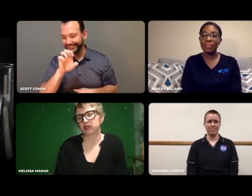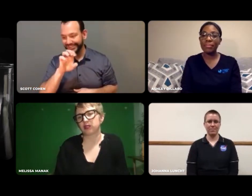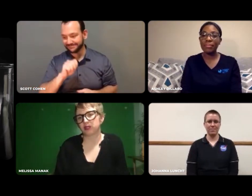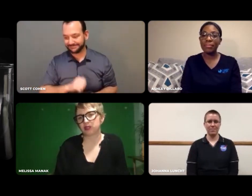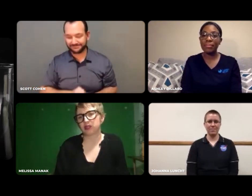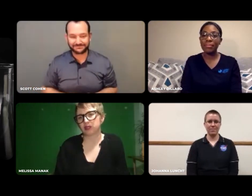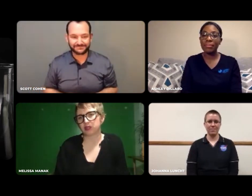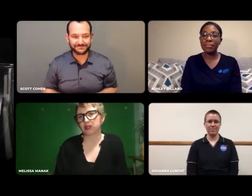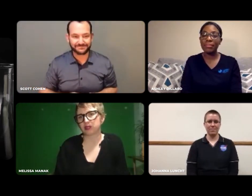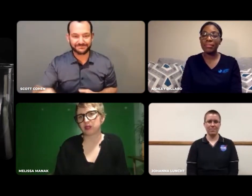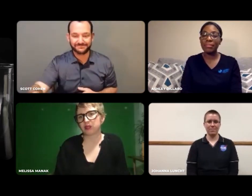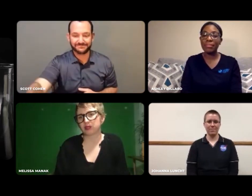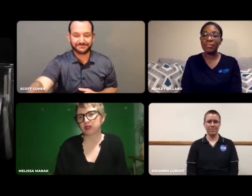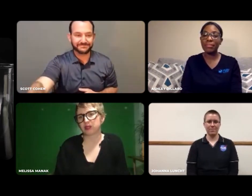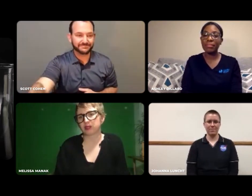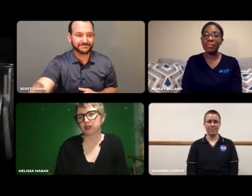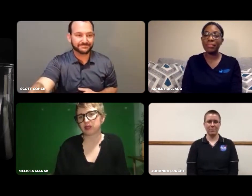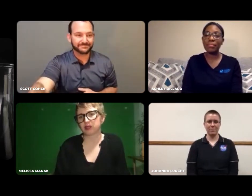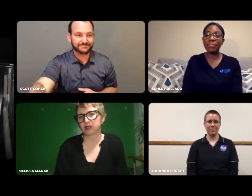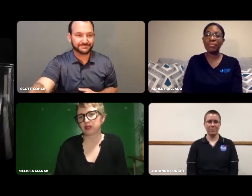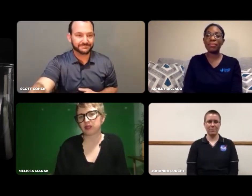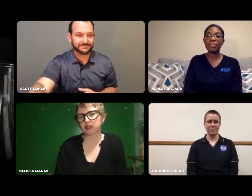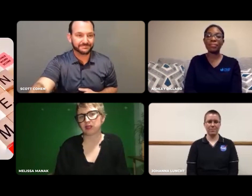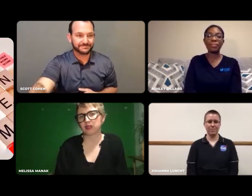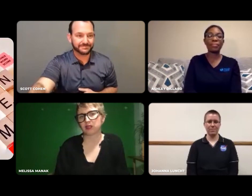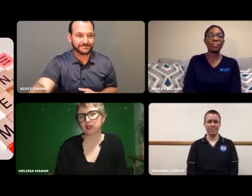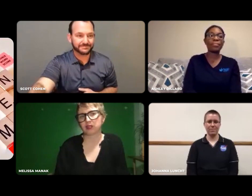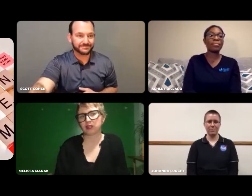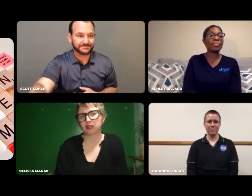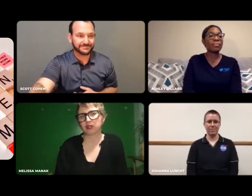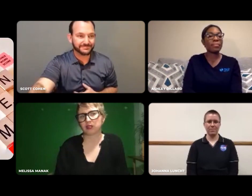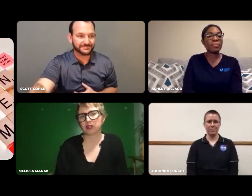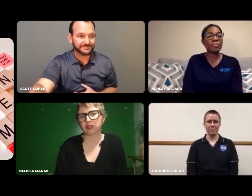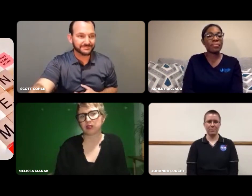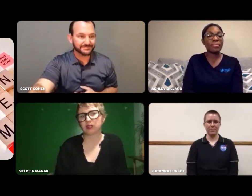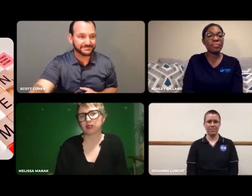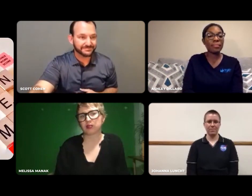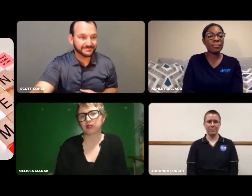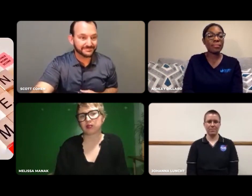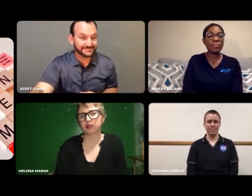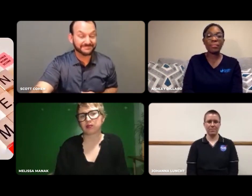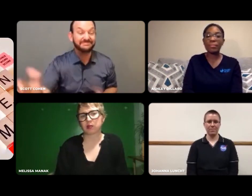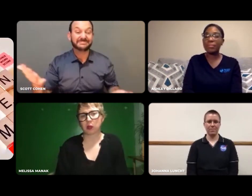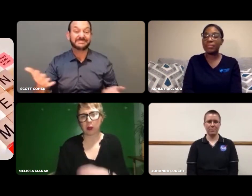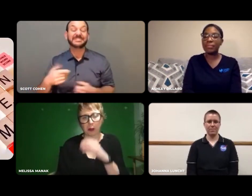identify with other Deaf STEM professionals.